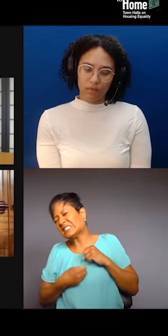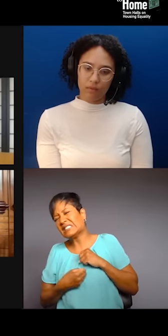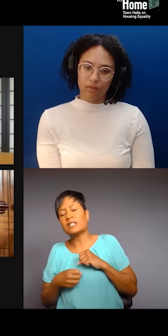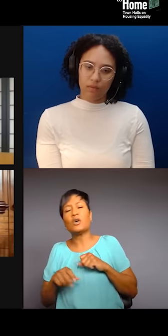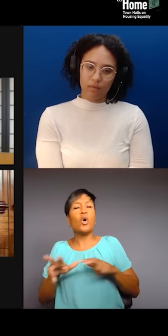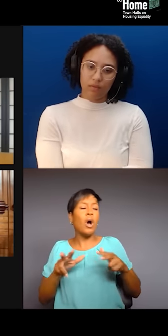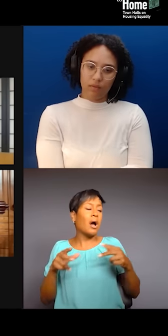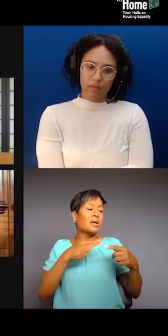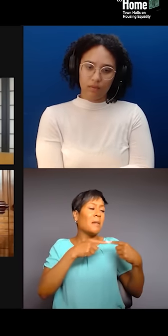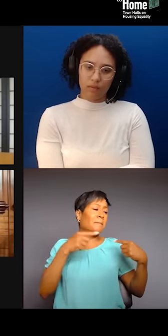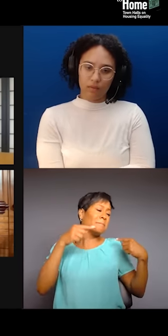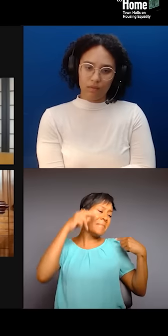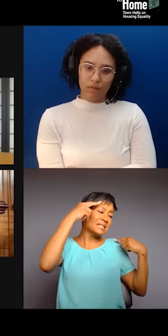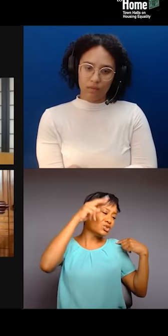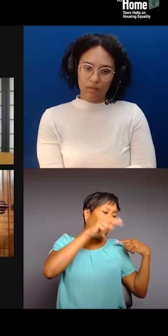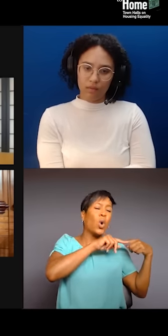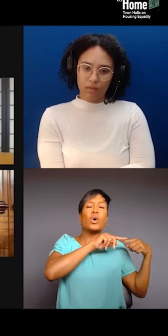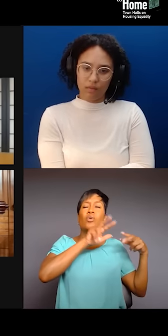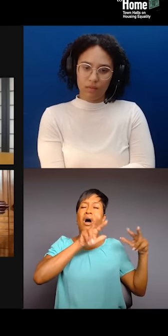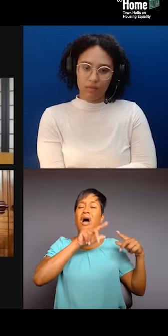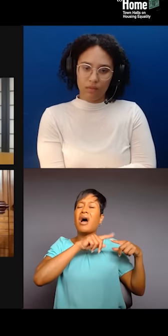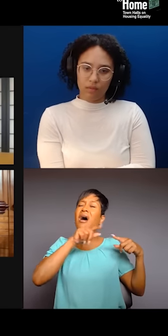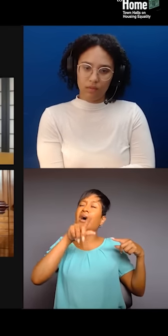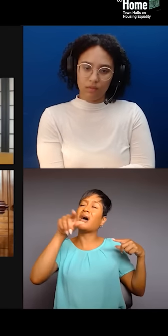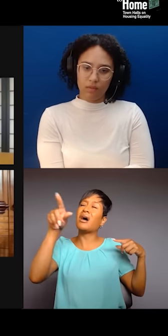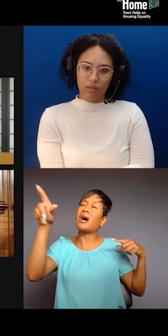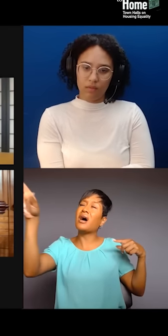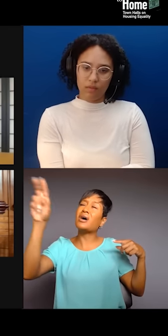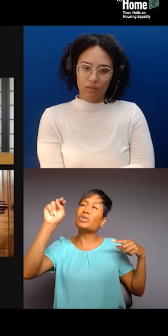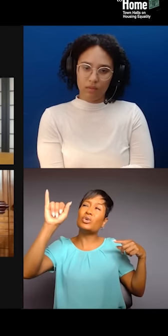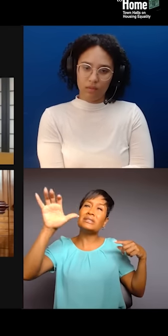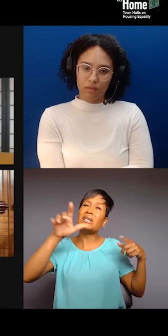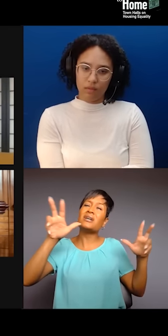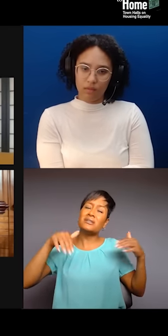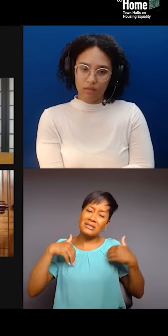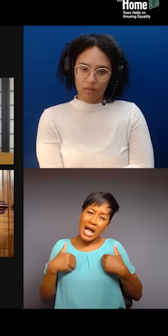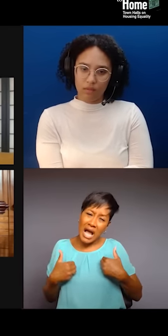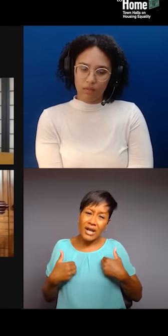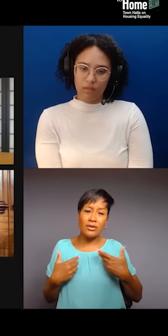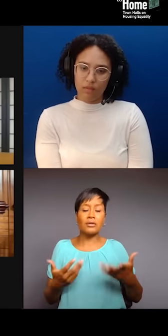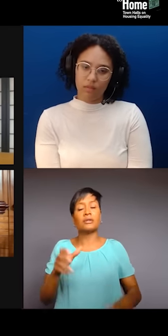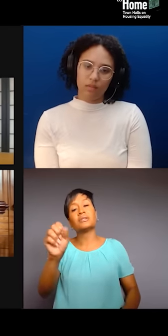and the, you know, style that comes with growing up with a mom who does hair in the salon.